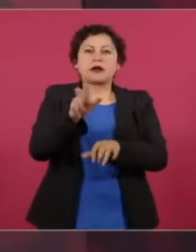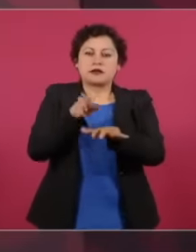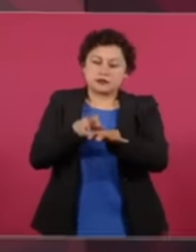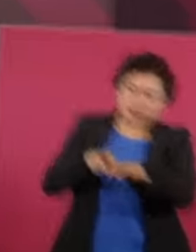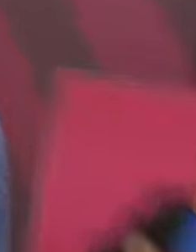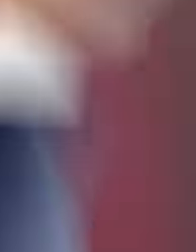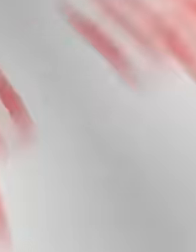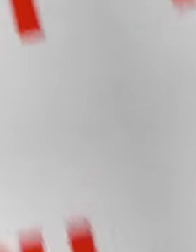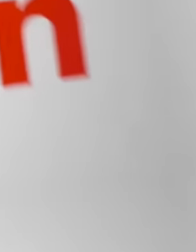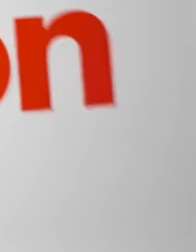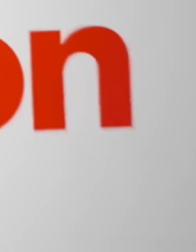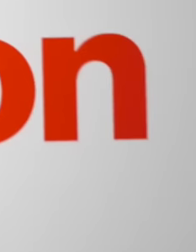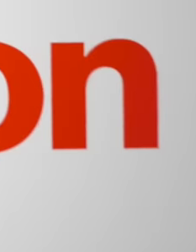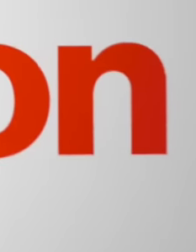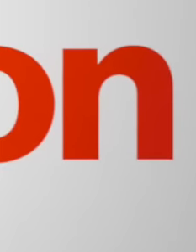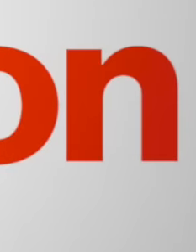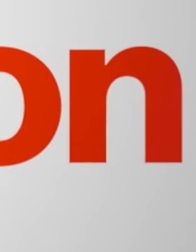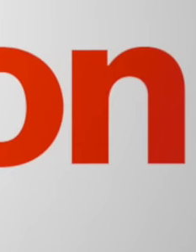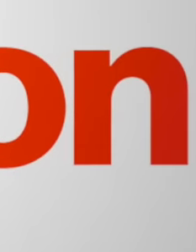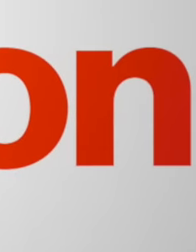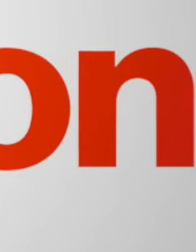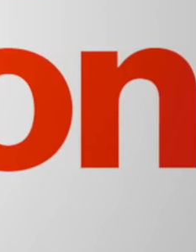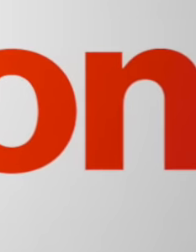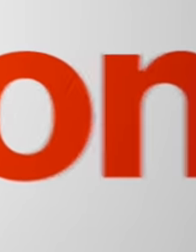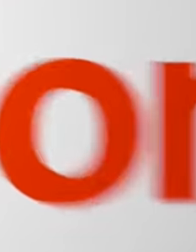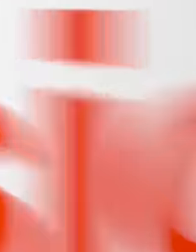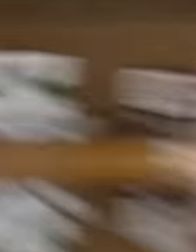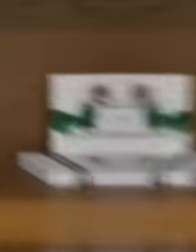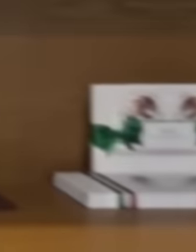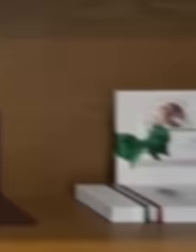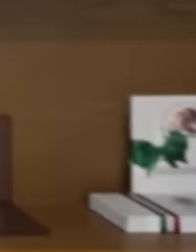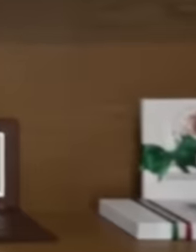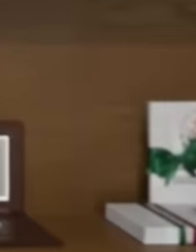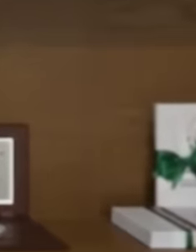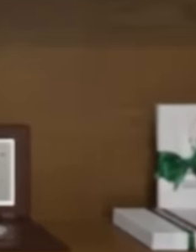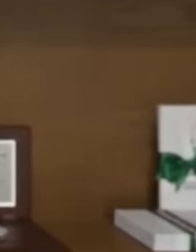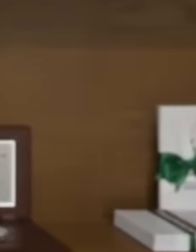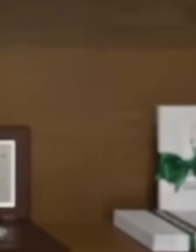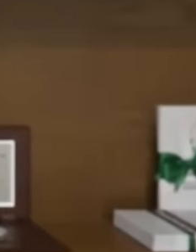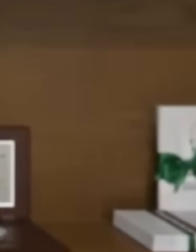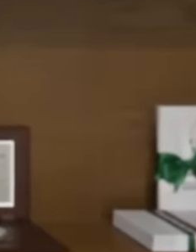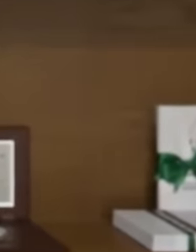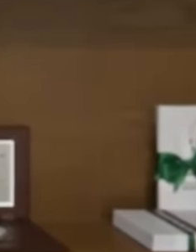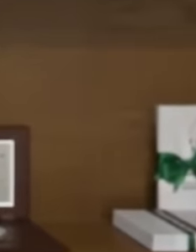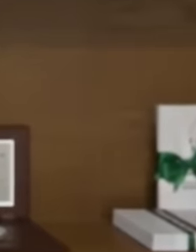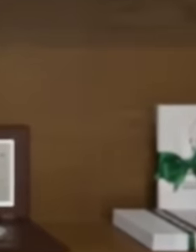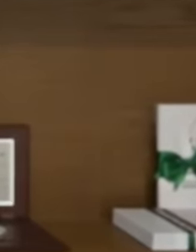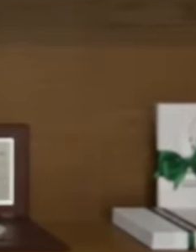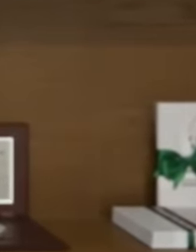how the television station Televisa wanted to blackmail the engineer Rón Ale, future governor of